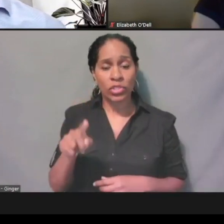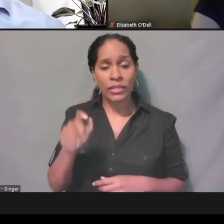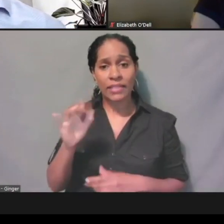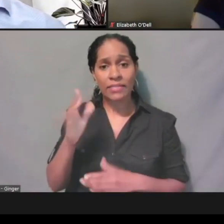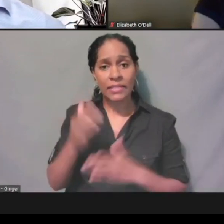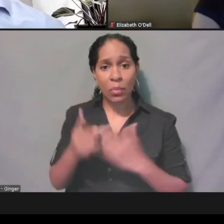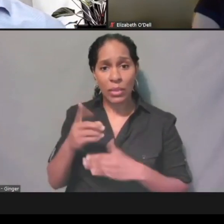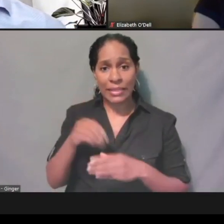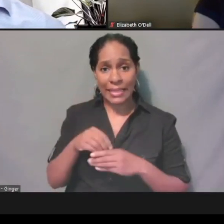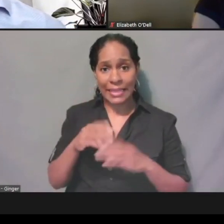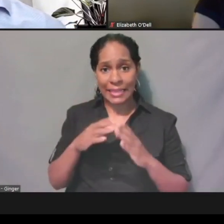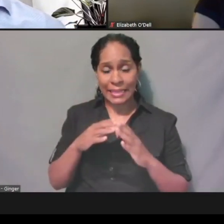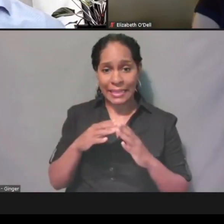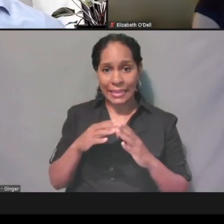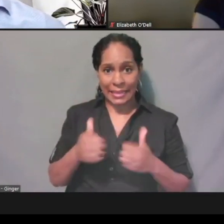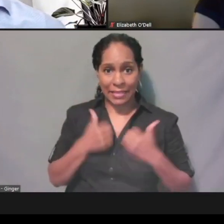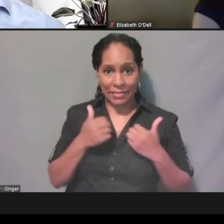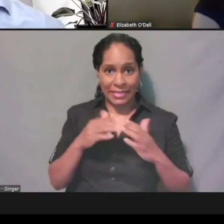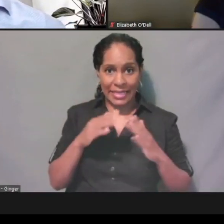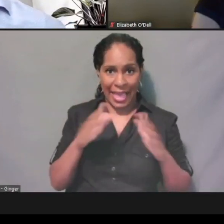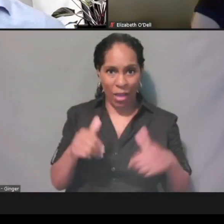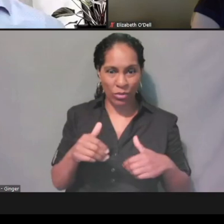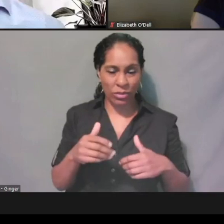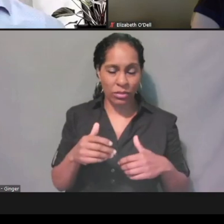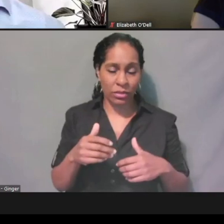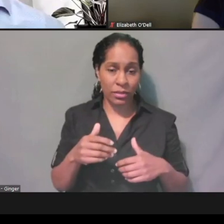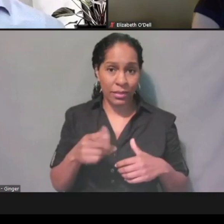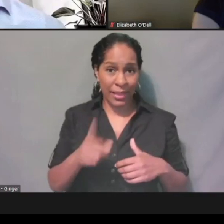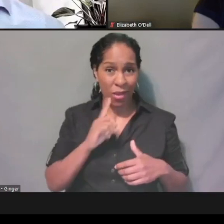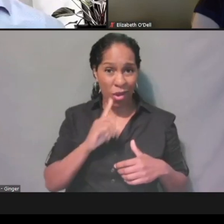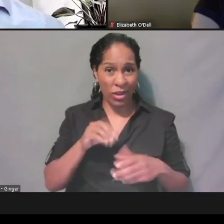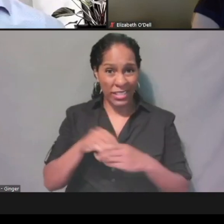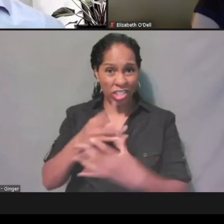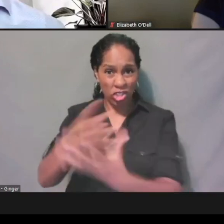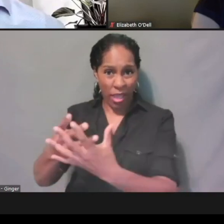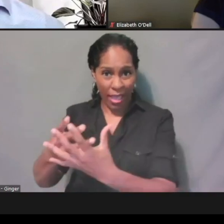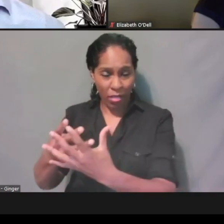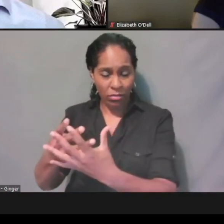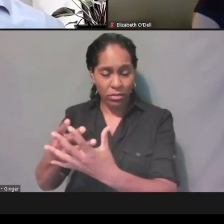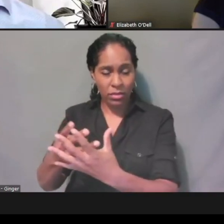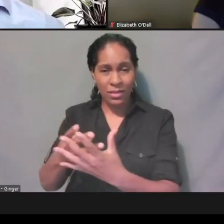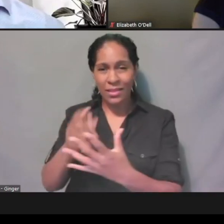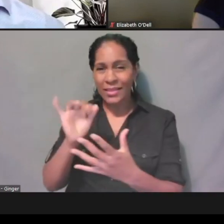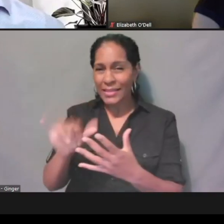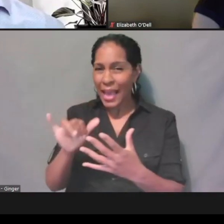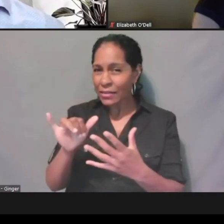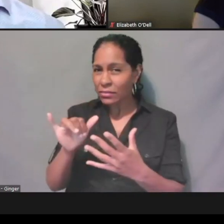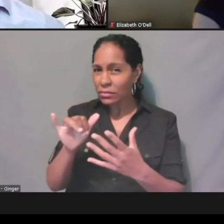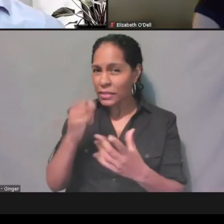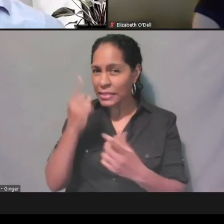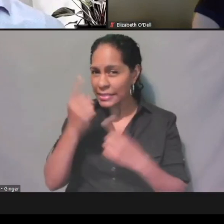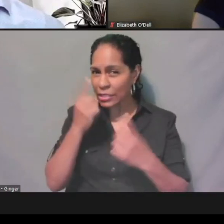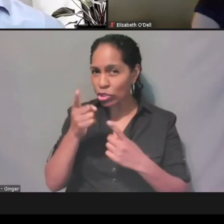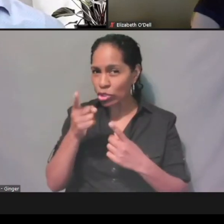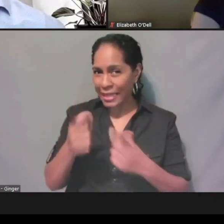are they considered temporarily living outside the home? I know earlier in the application you covered some scenarios